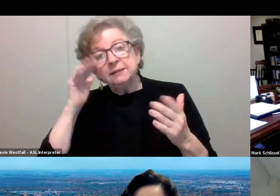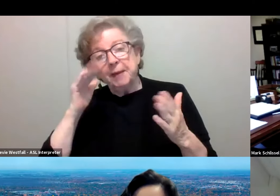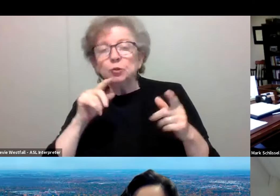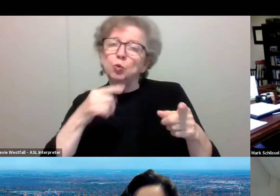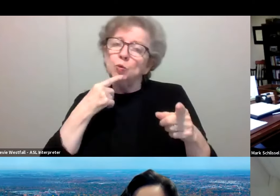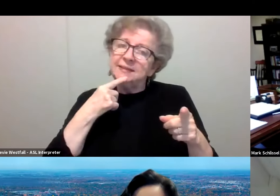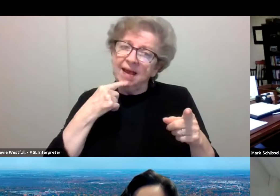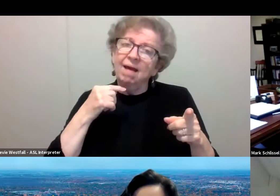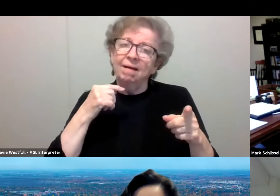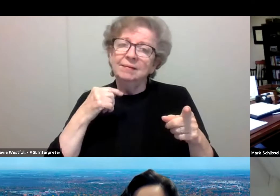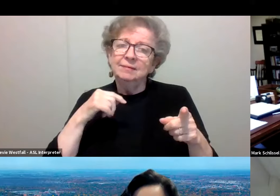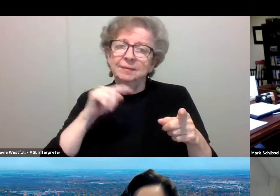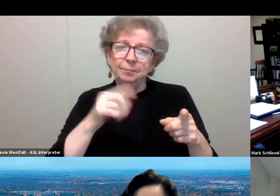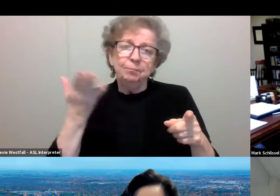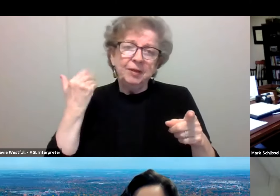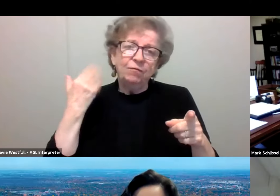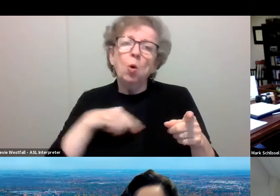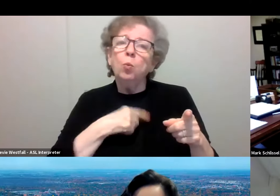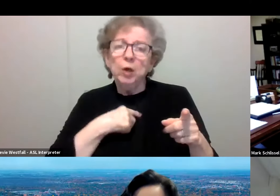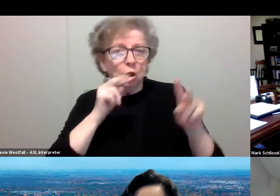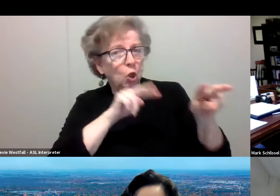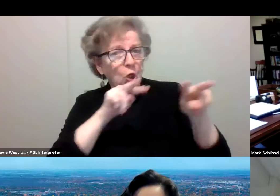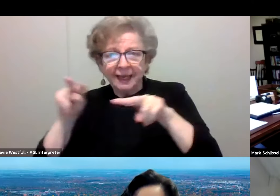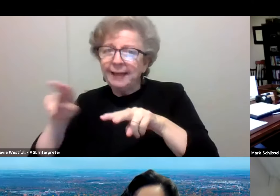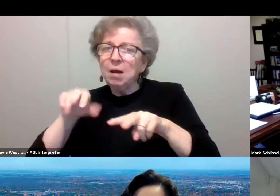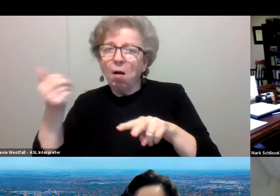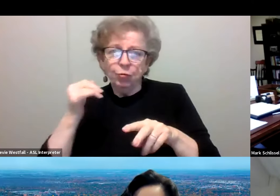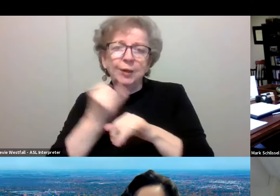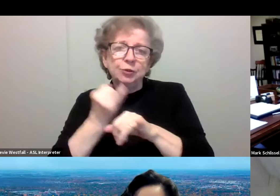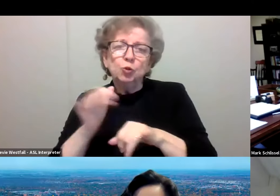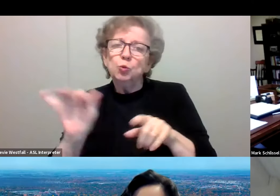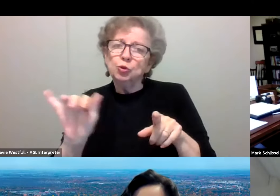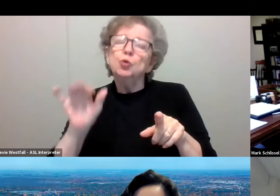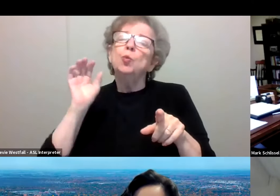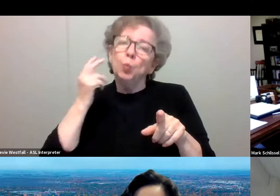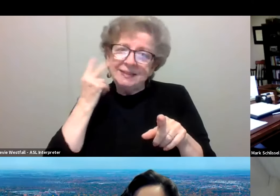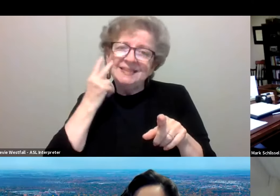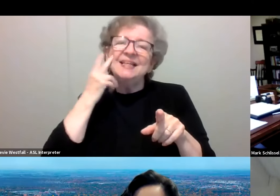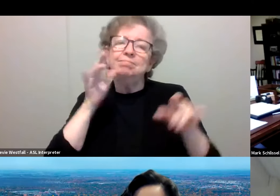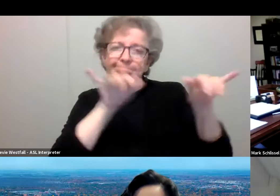that we're watching what's happening at peer institutions and that's been a pattern for big public institutions like ours